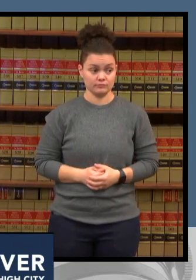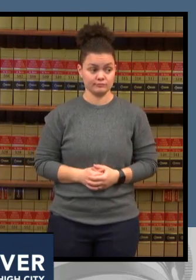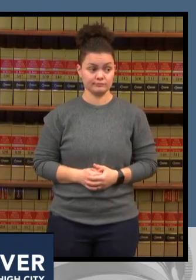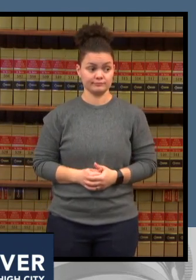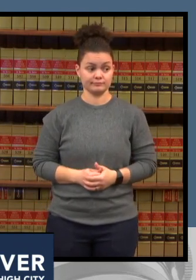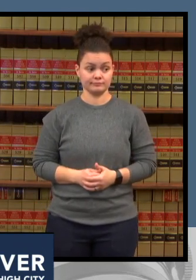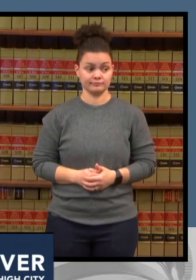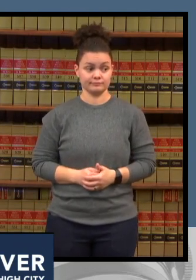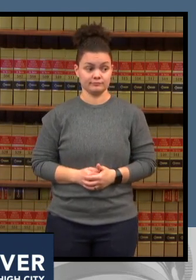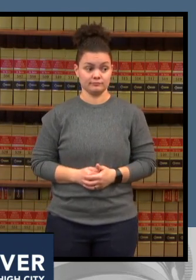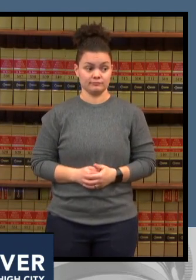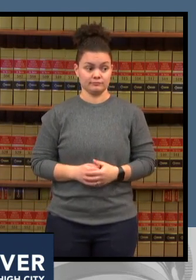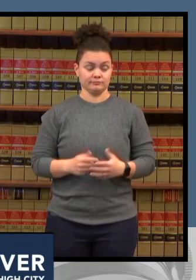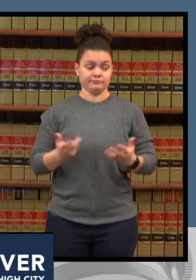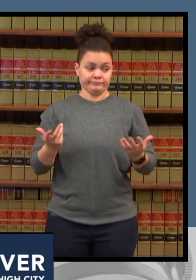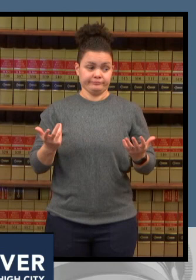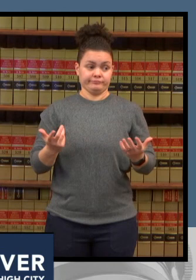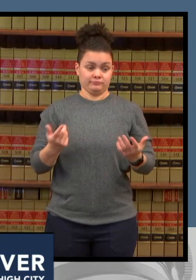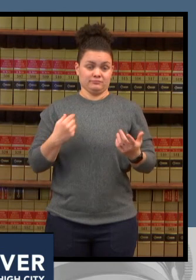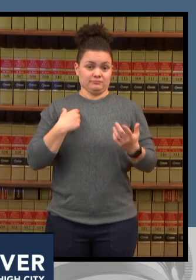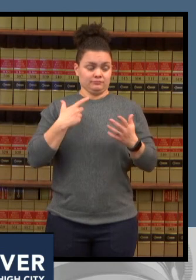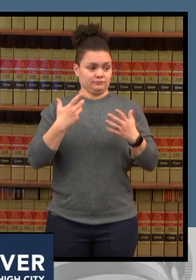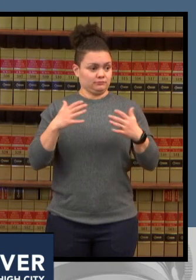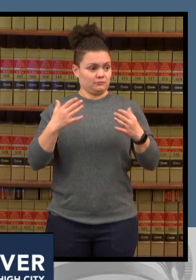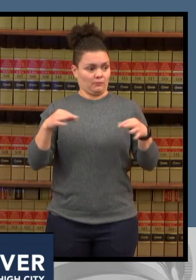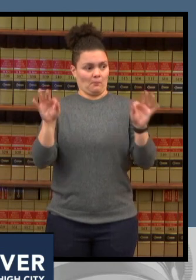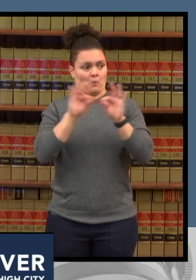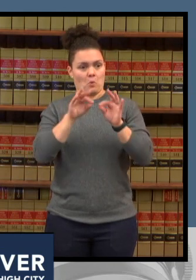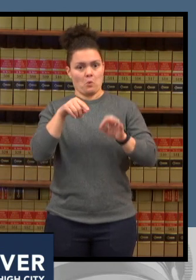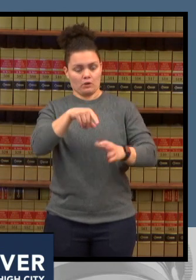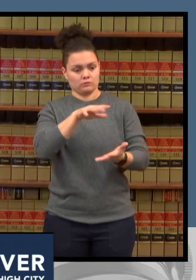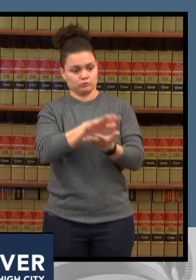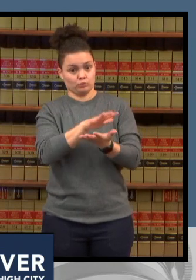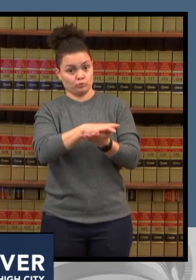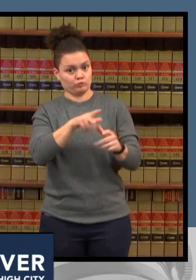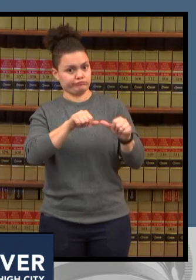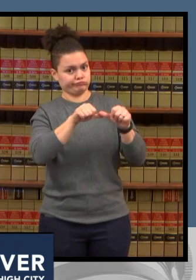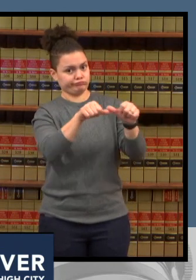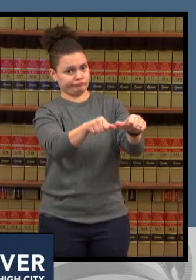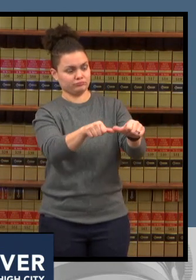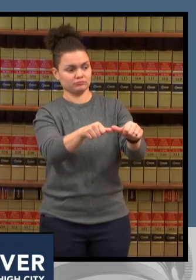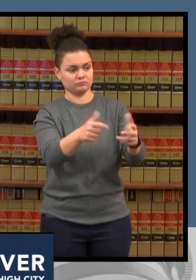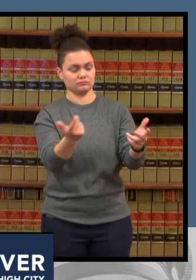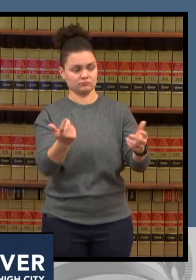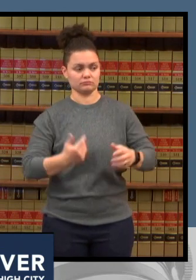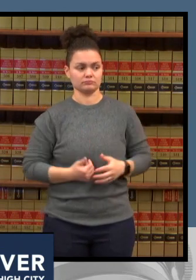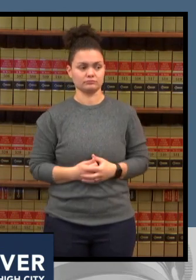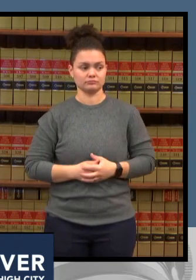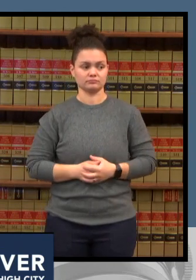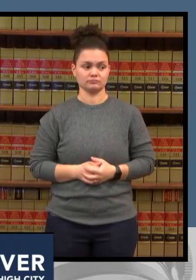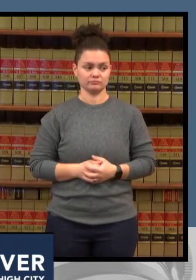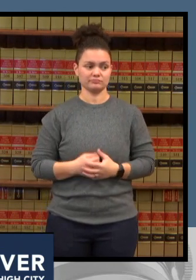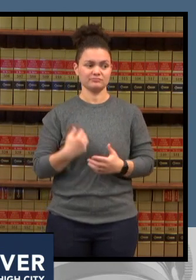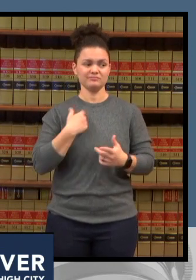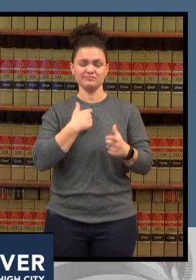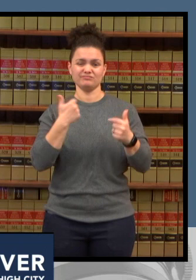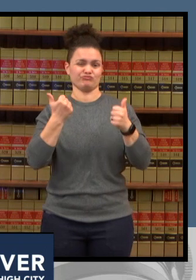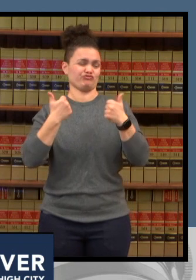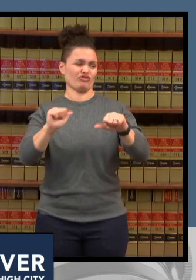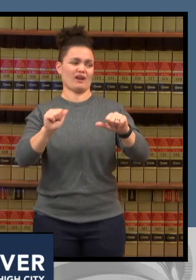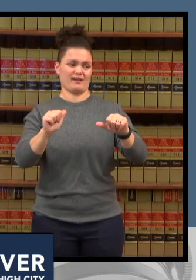going to school um we're gonna do everything we can to not disrupt uh any of the schools with that